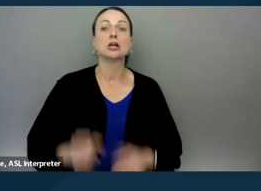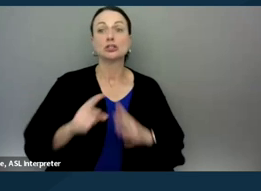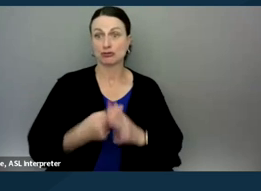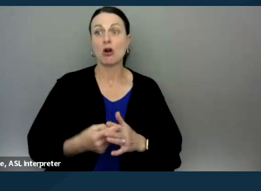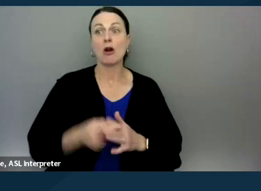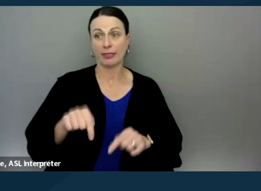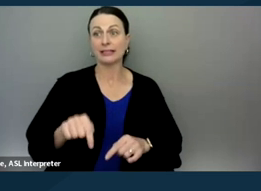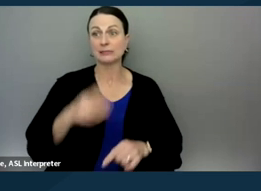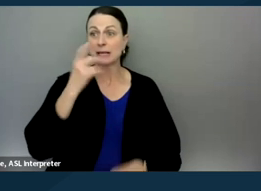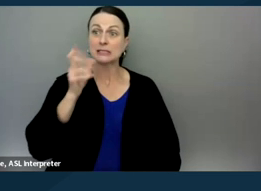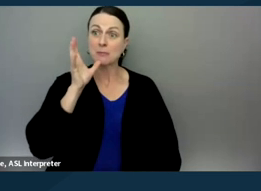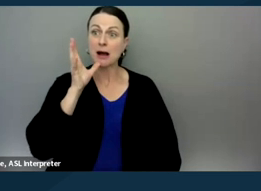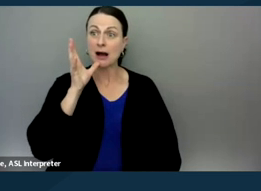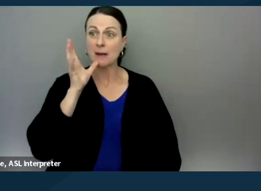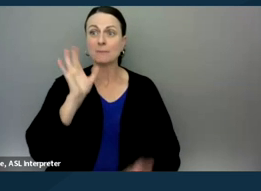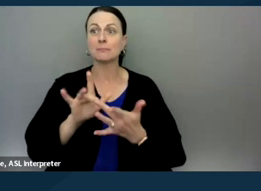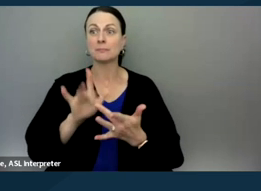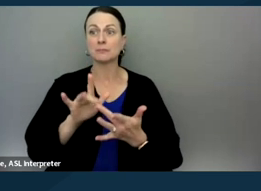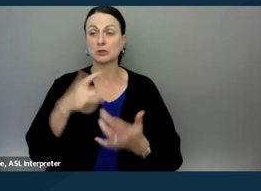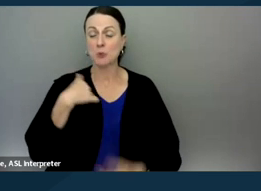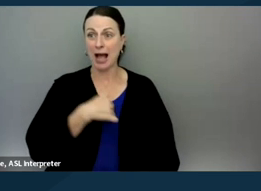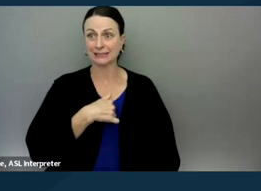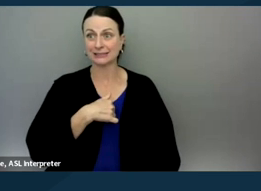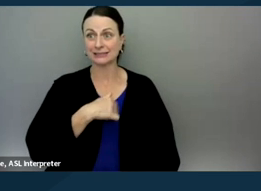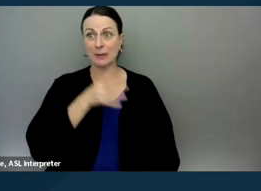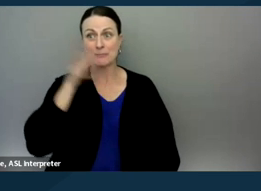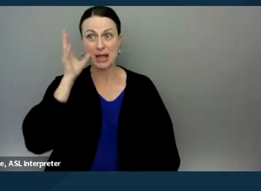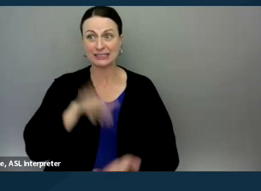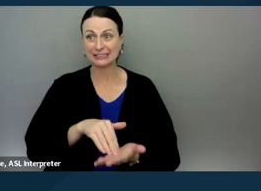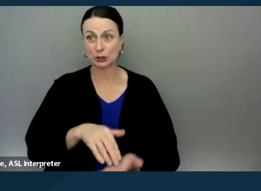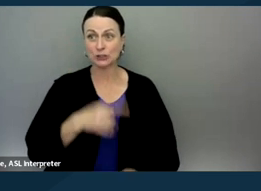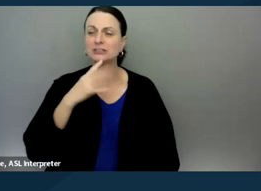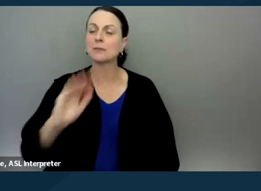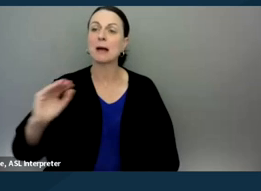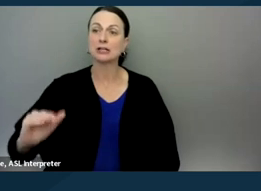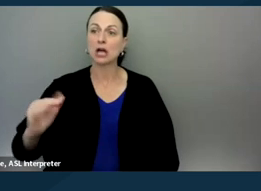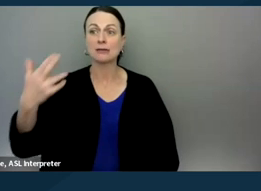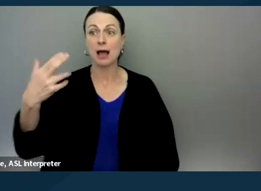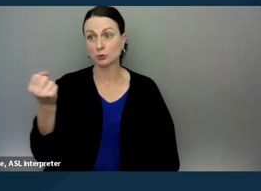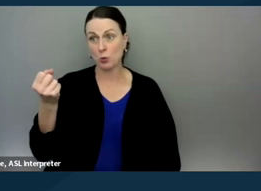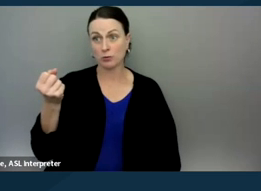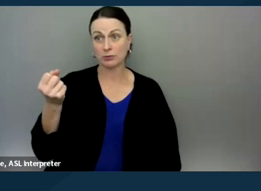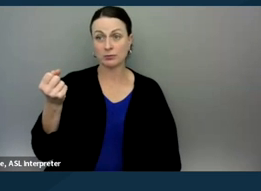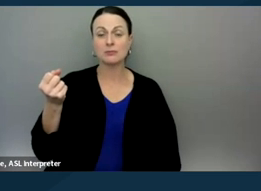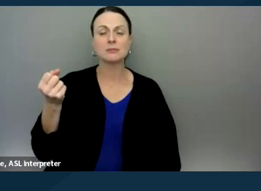a mom reached out to us in the parent center and she said, "My child's in high school and can't read